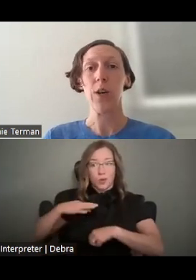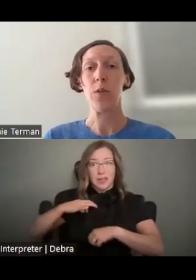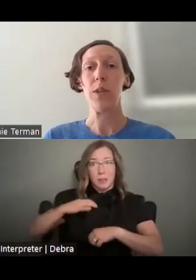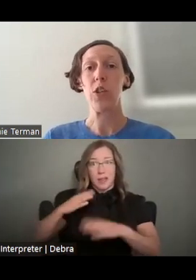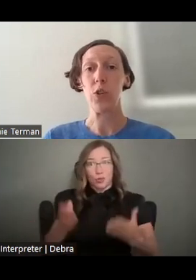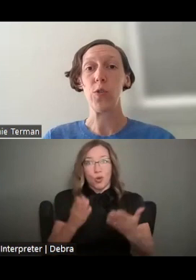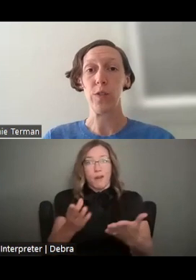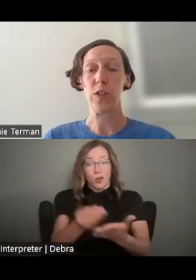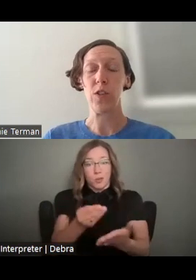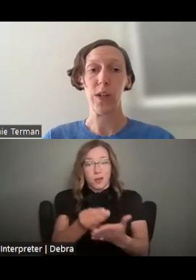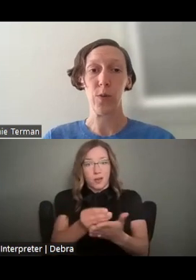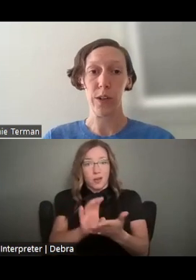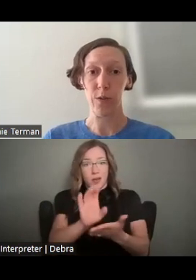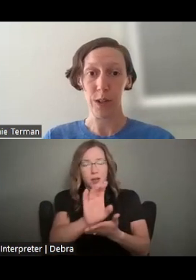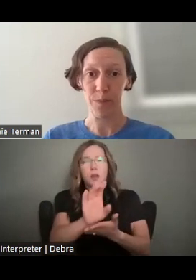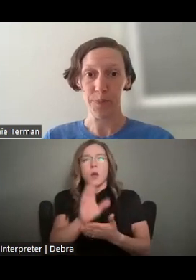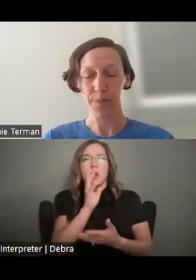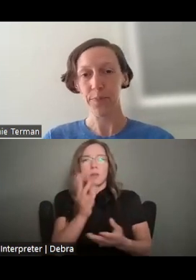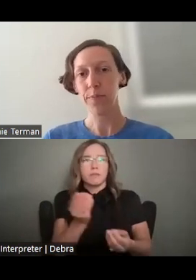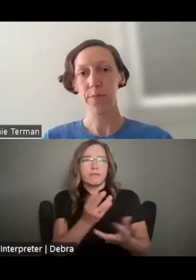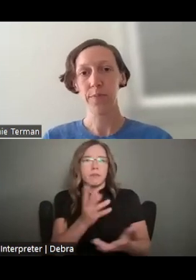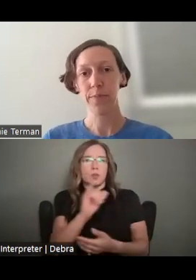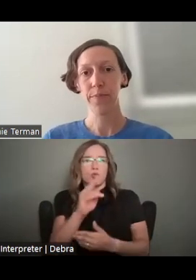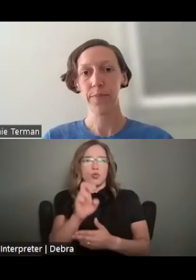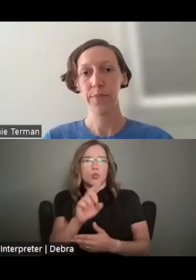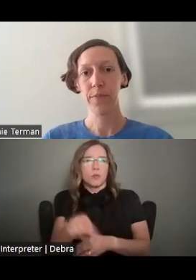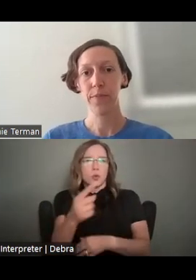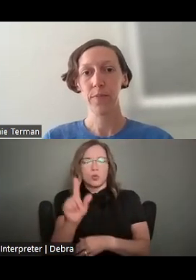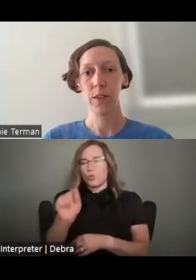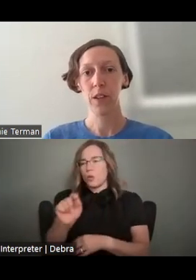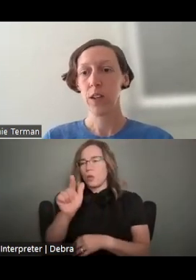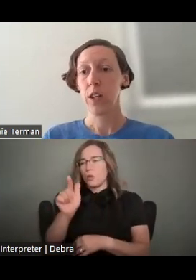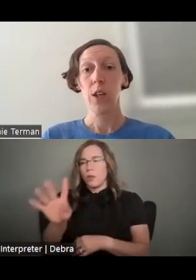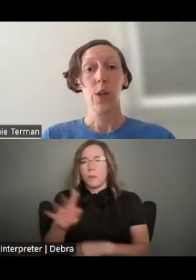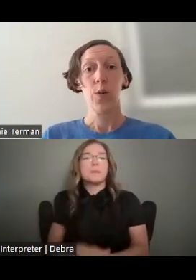WOULD BE JUNE 1ST, 2024.